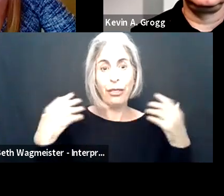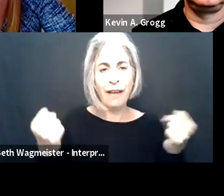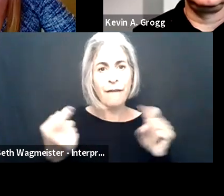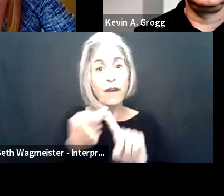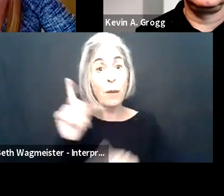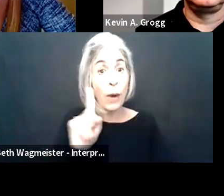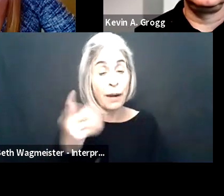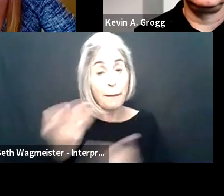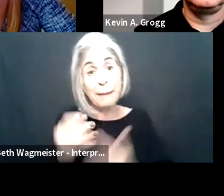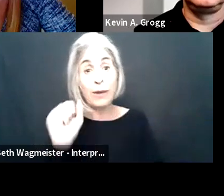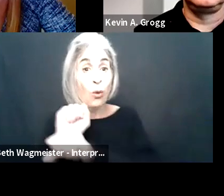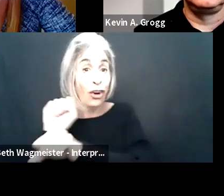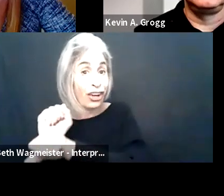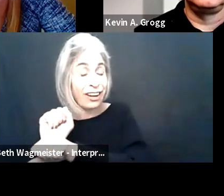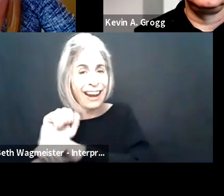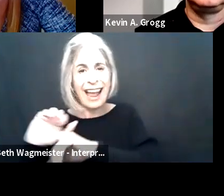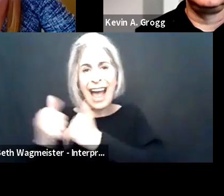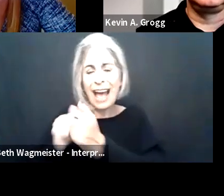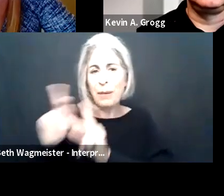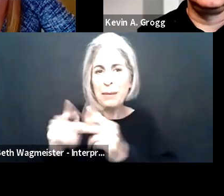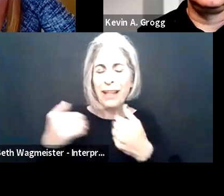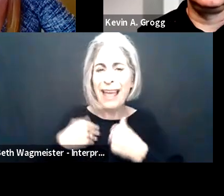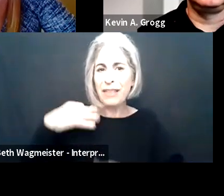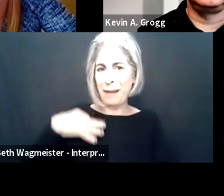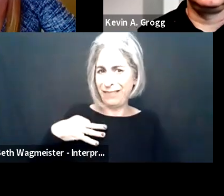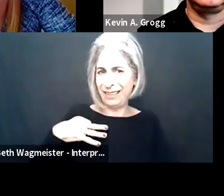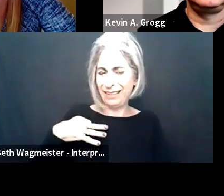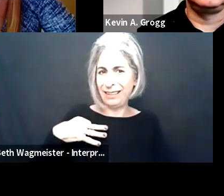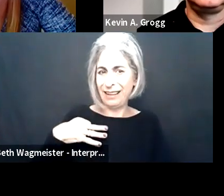that many people are going to access from work. telehealth and they may be doing that